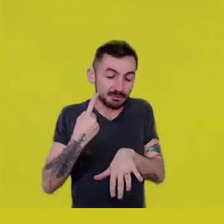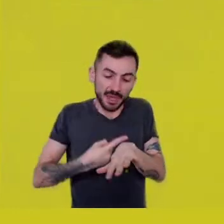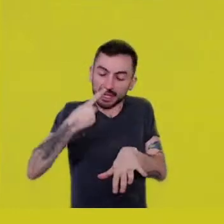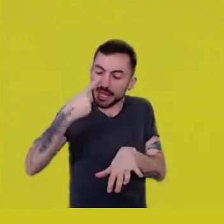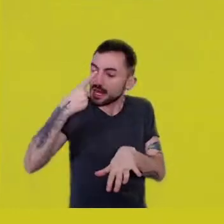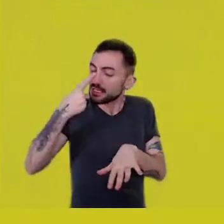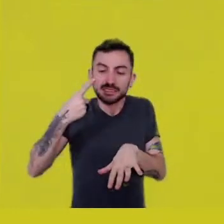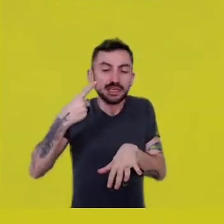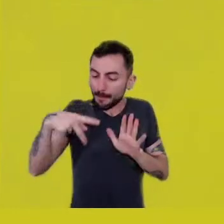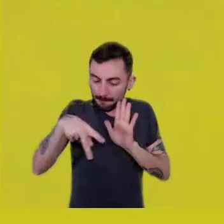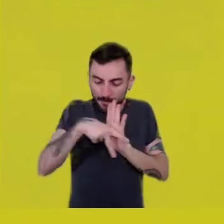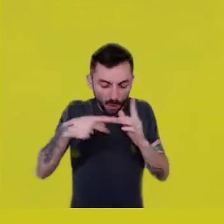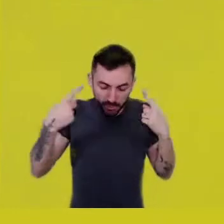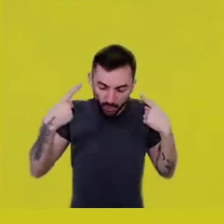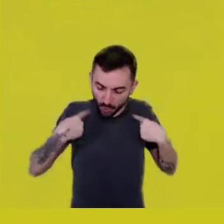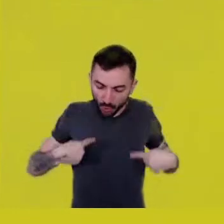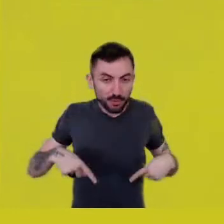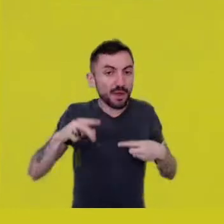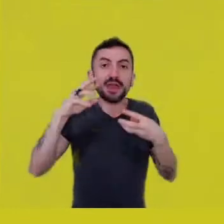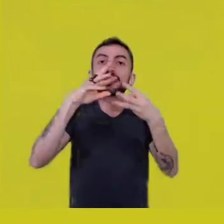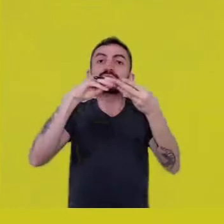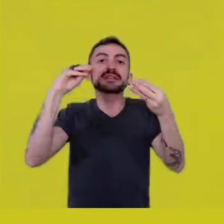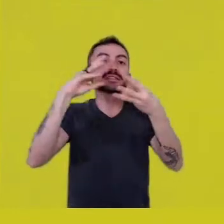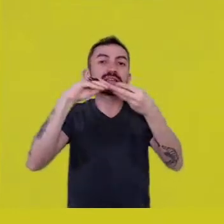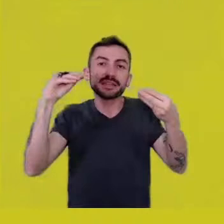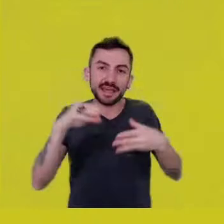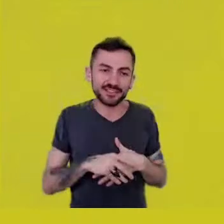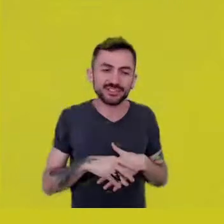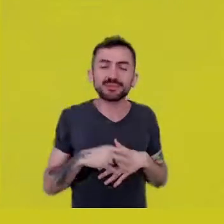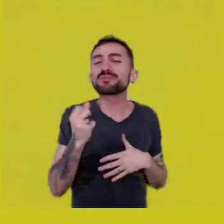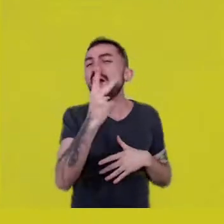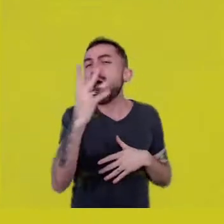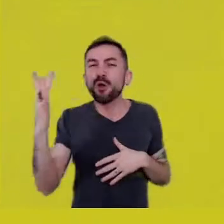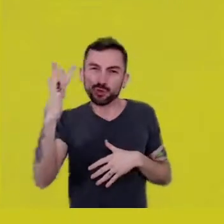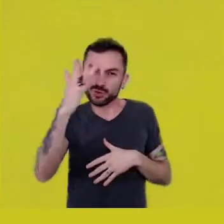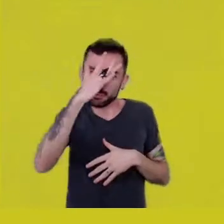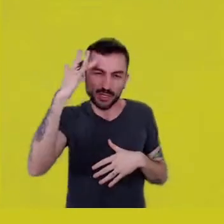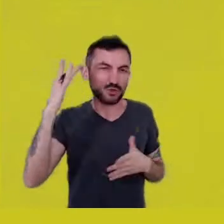Someone who is rational, logical, a scientist,